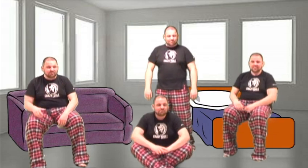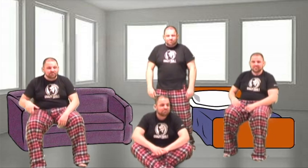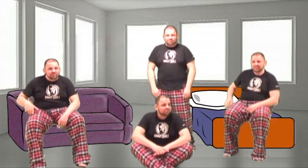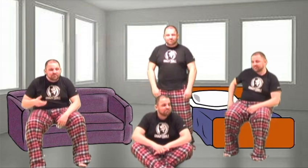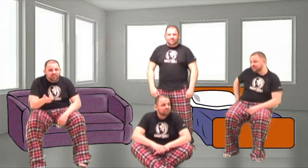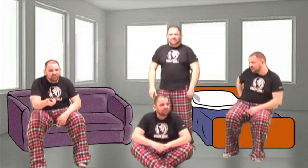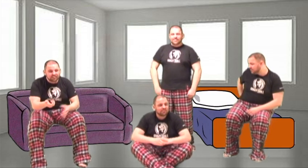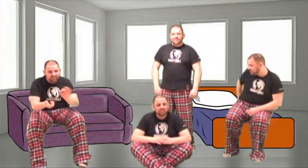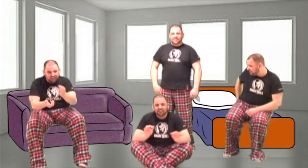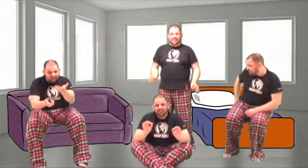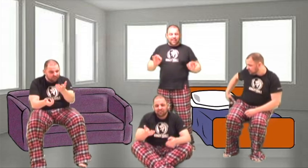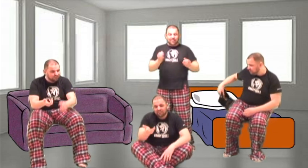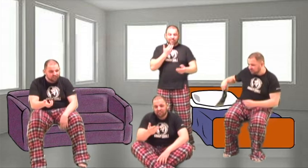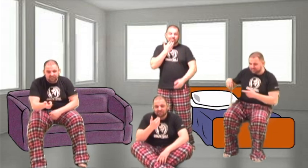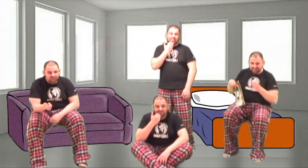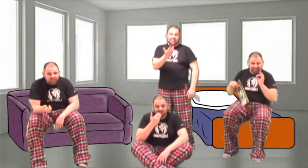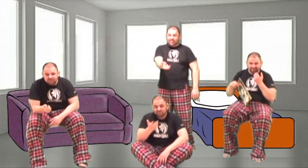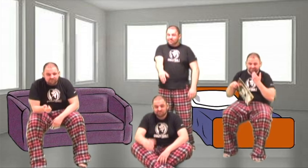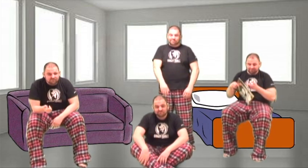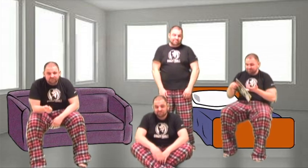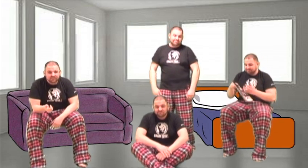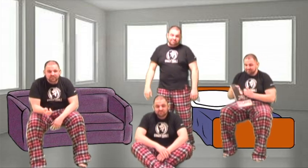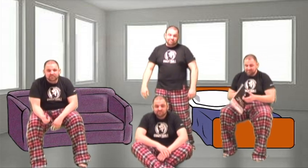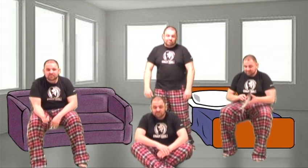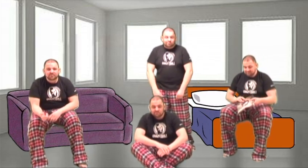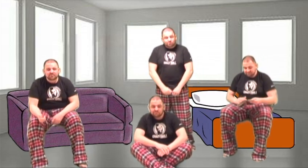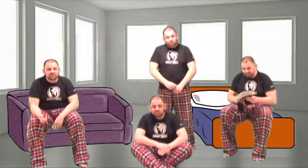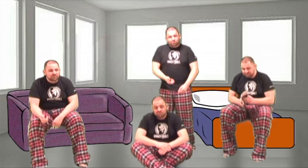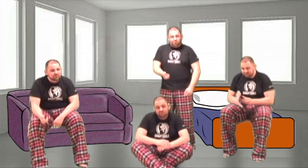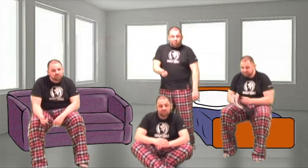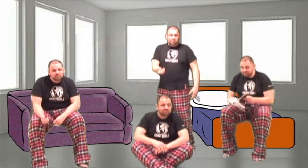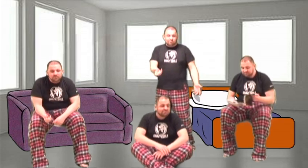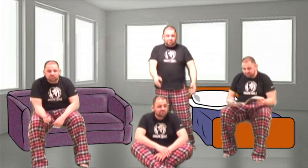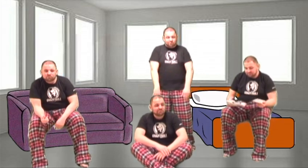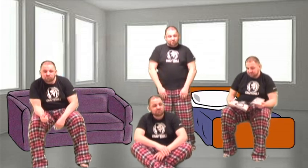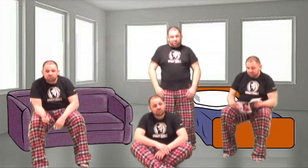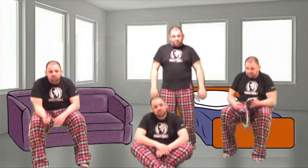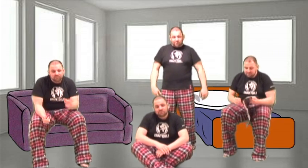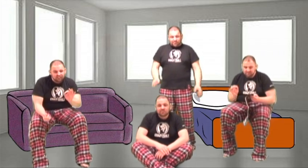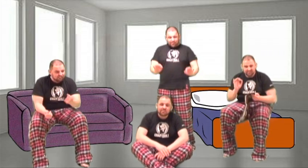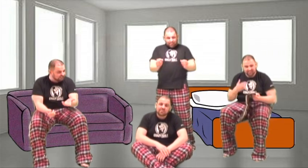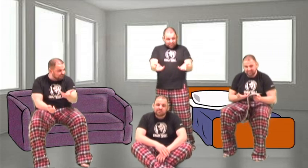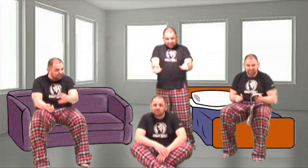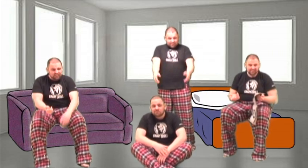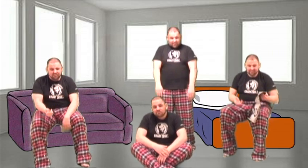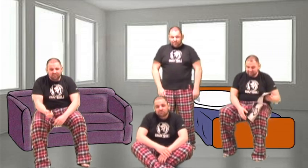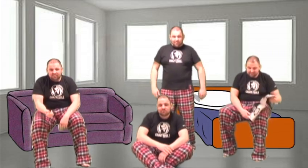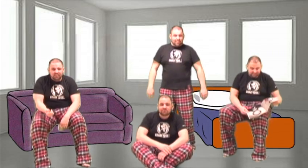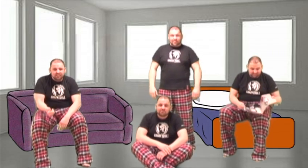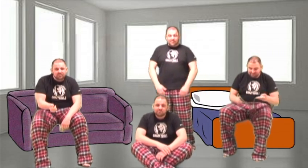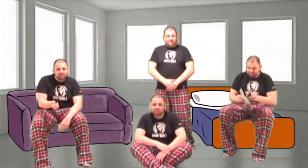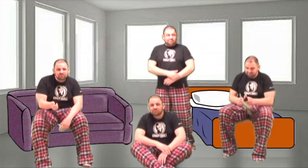Nothing at all Nothing at all